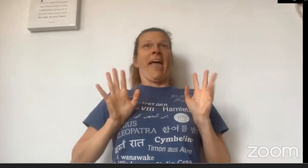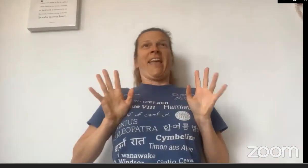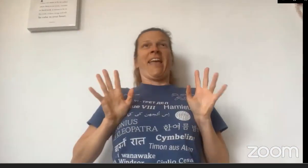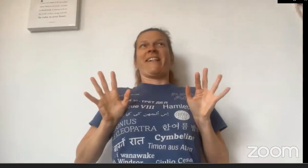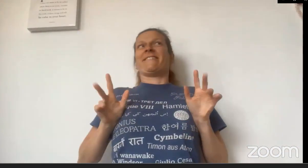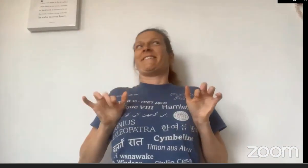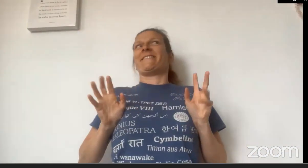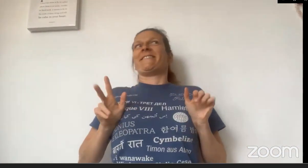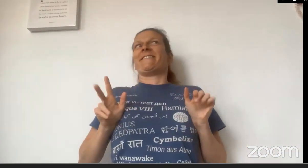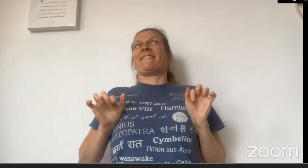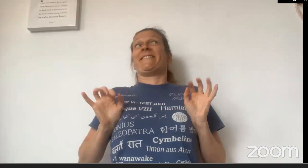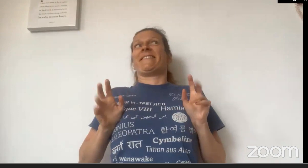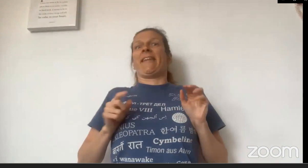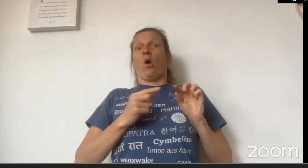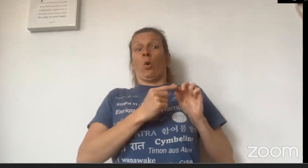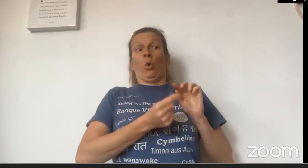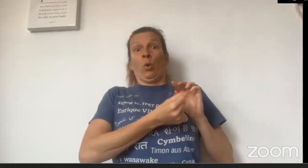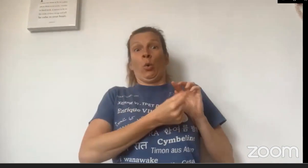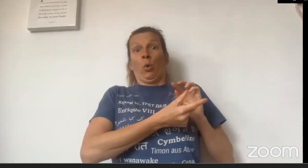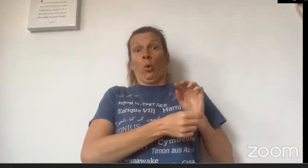Grandma was sat there upright in bed,